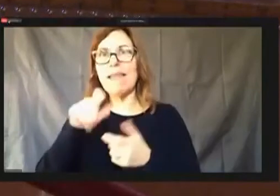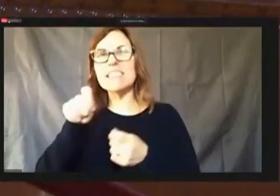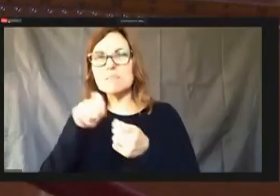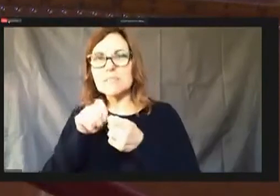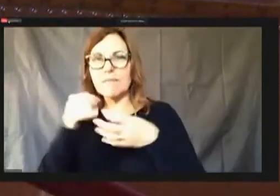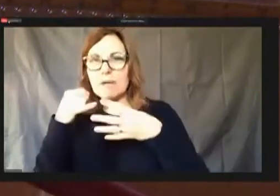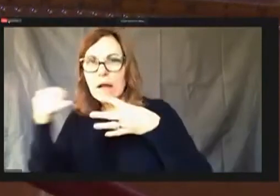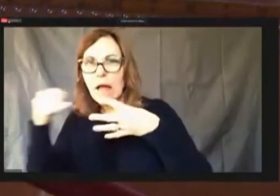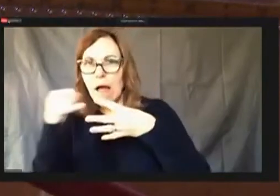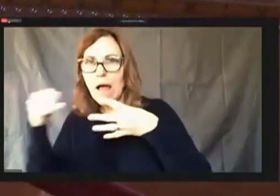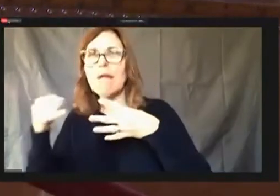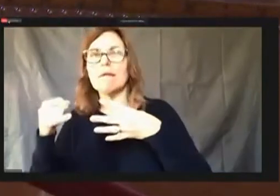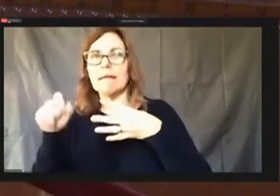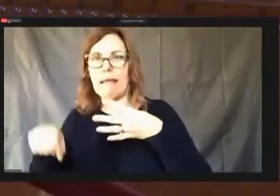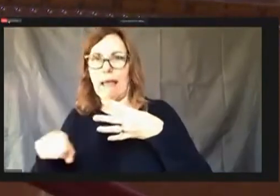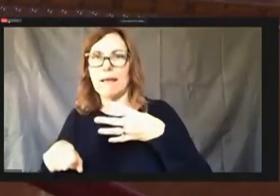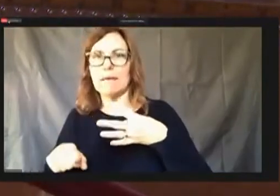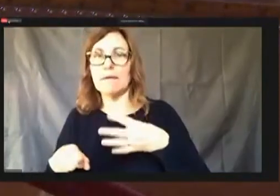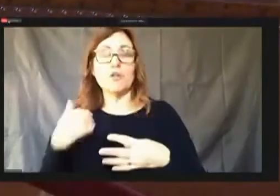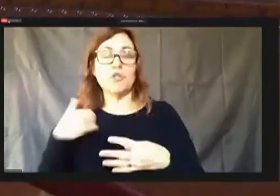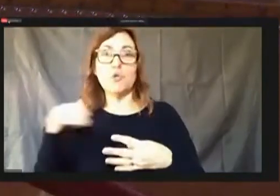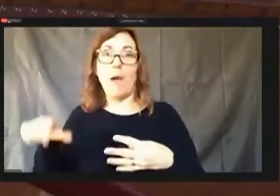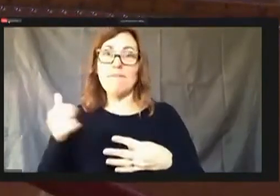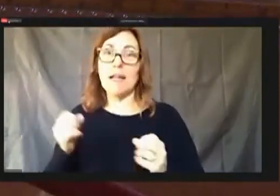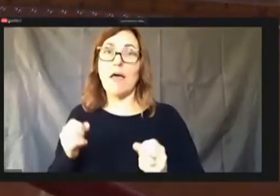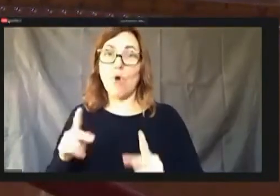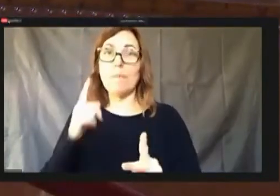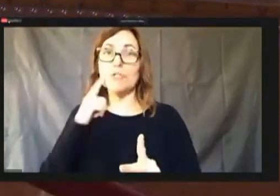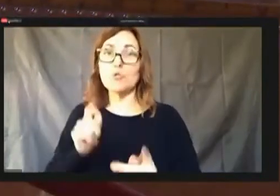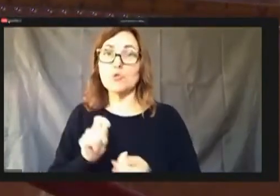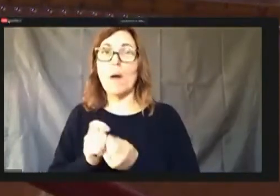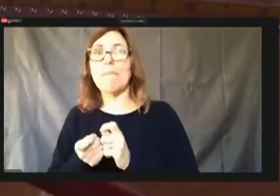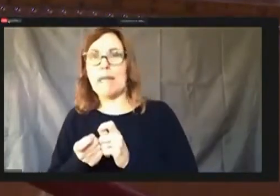So you have another opportunity to amend it one way or the other on Wednesday as well